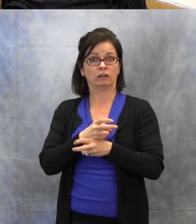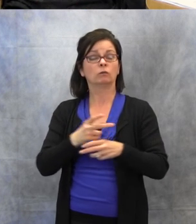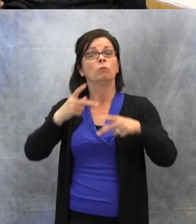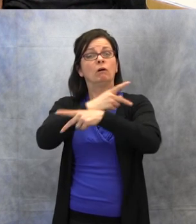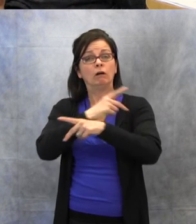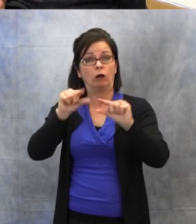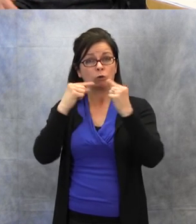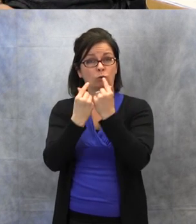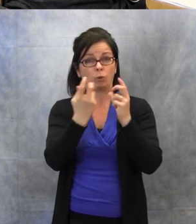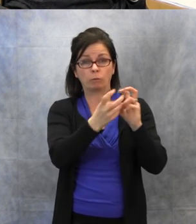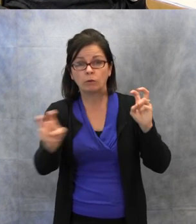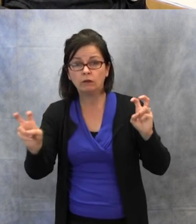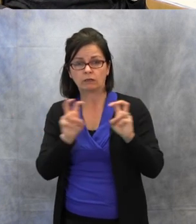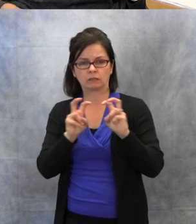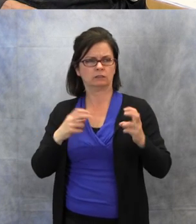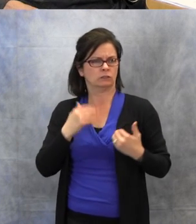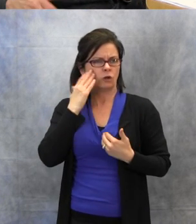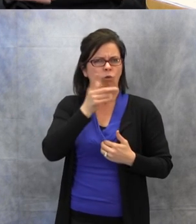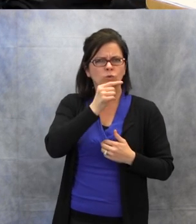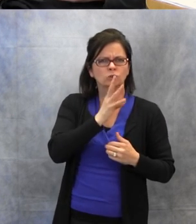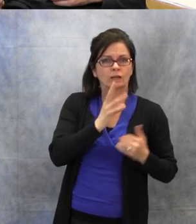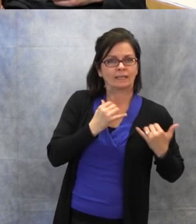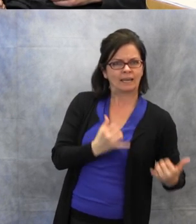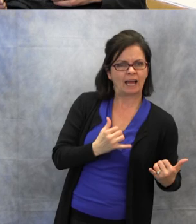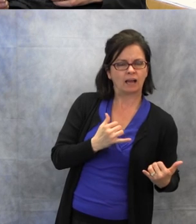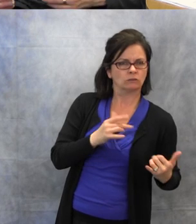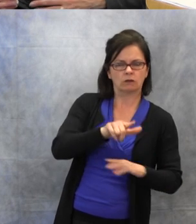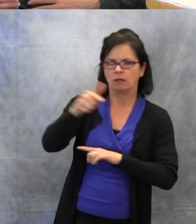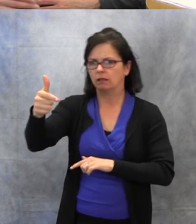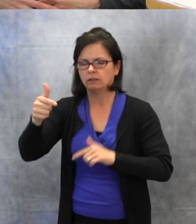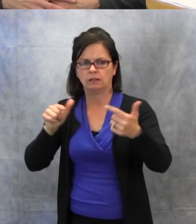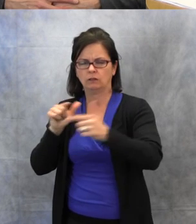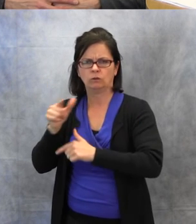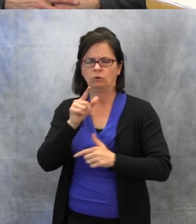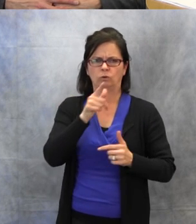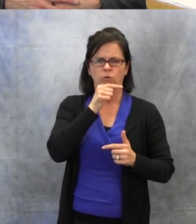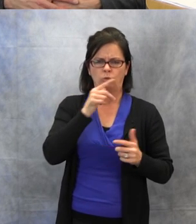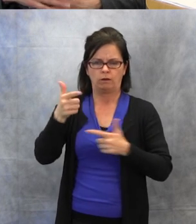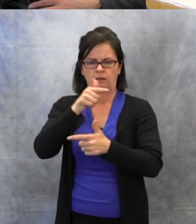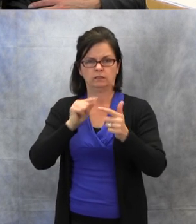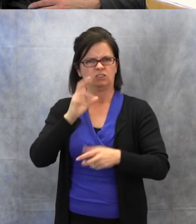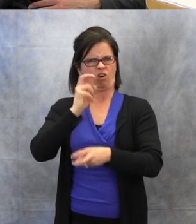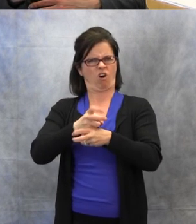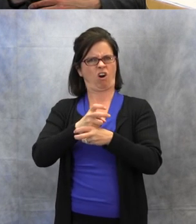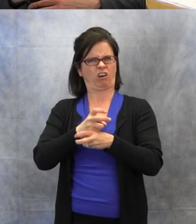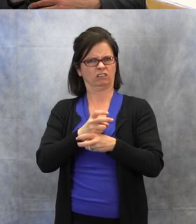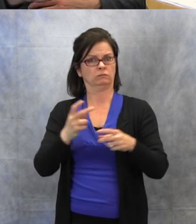to know who's talking now, who's talking next. If you can especially point out to them,